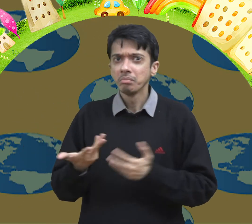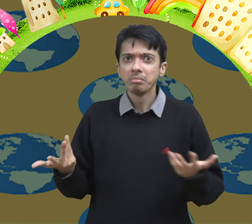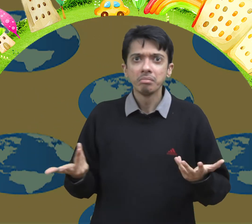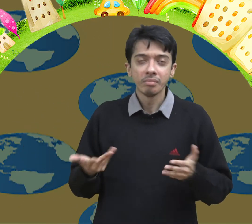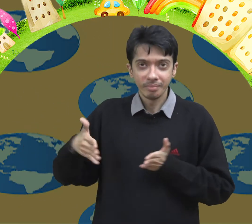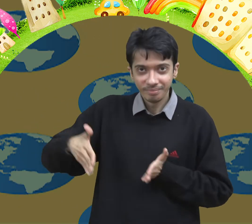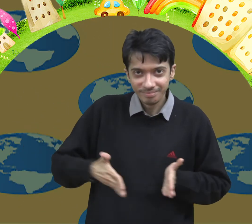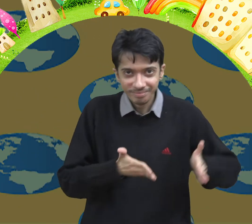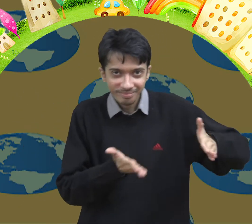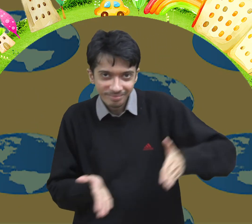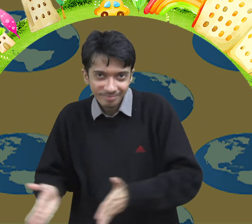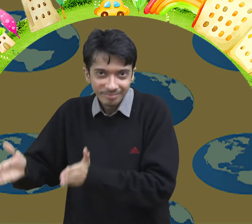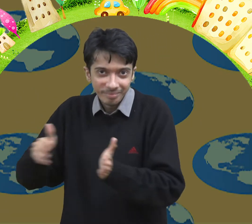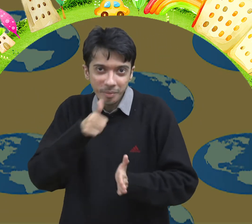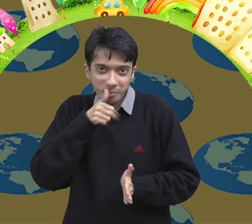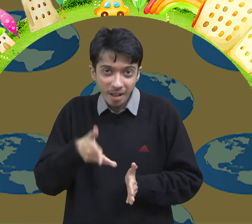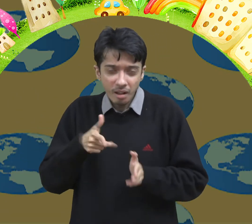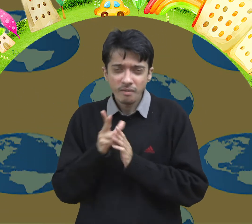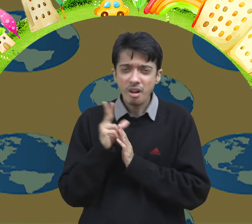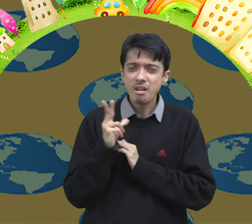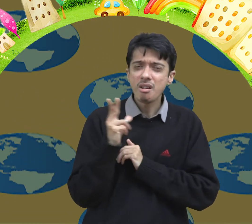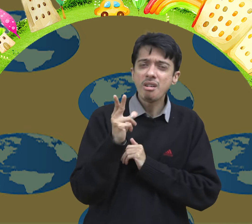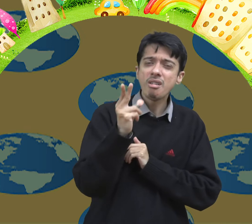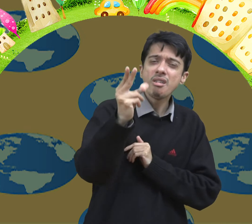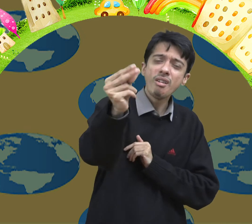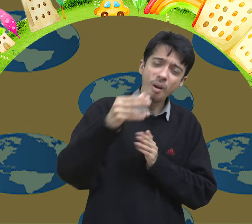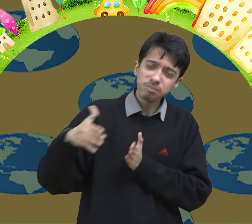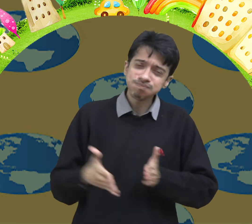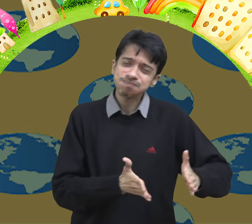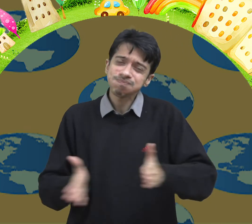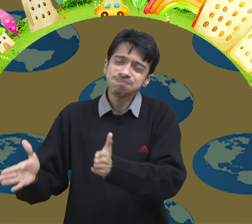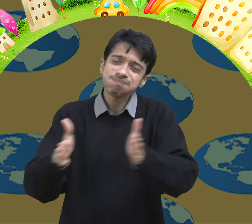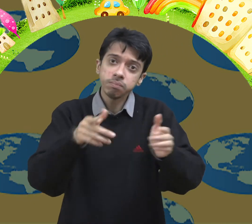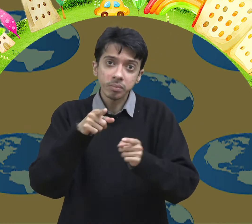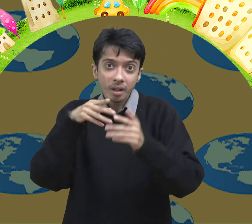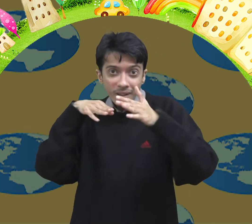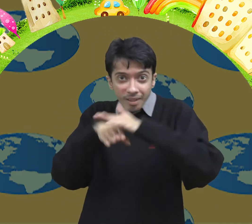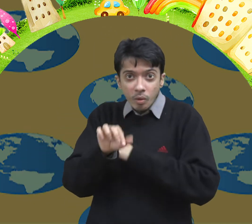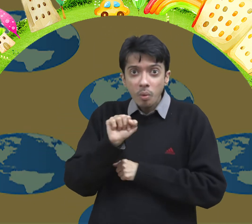6. River- A water body flowing through a narrow path is called a river.